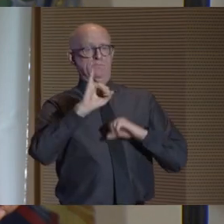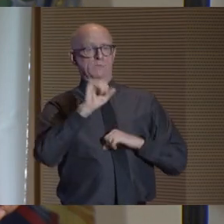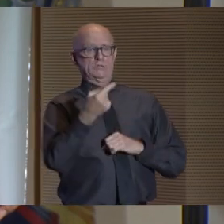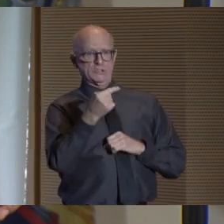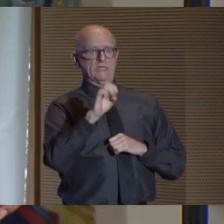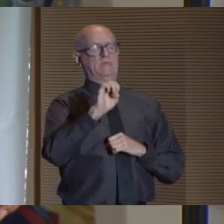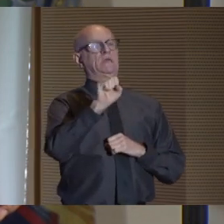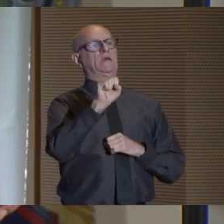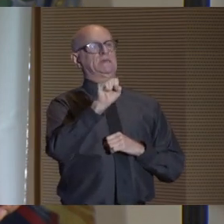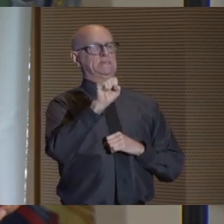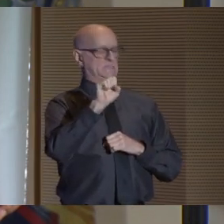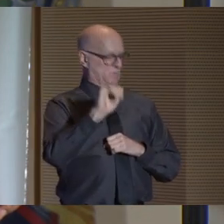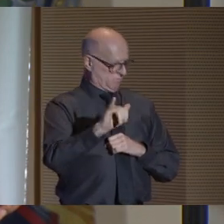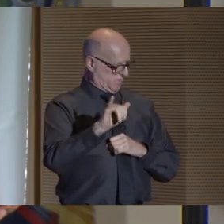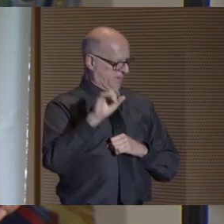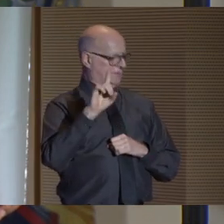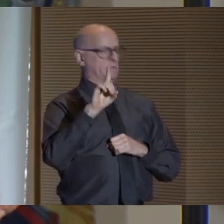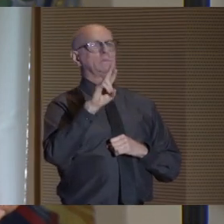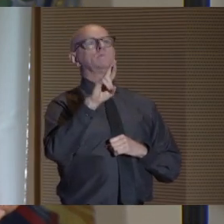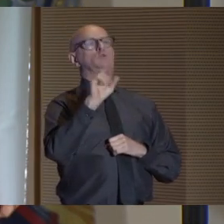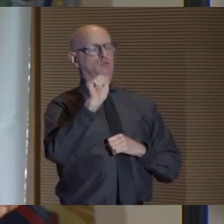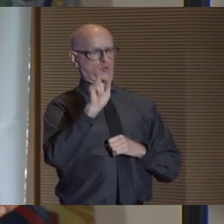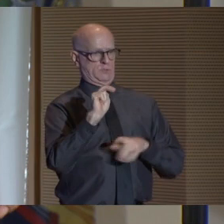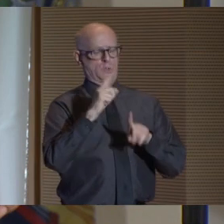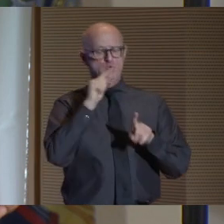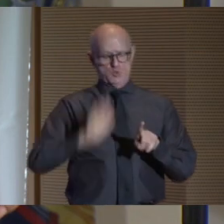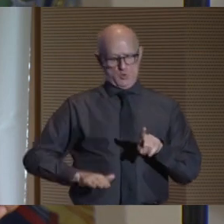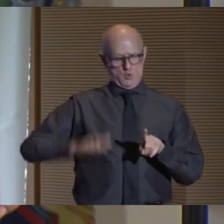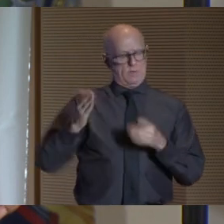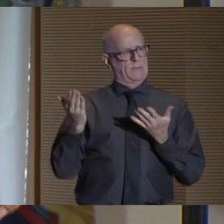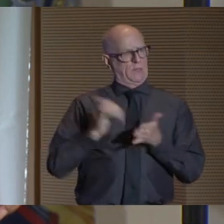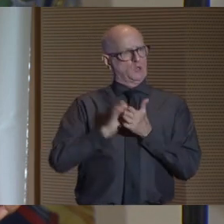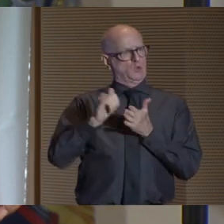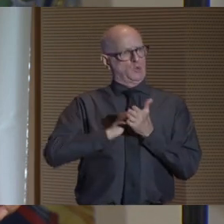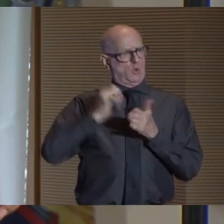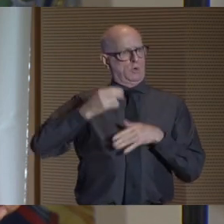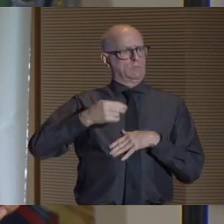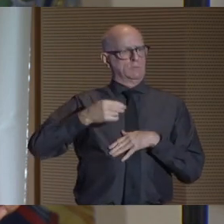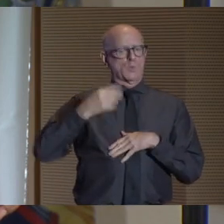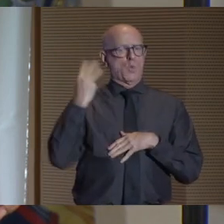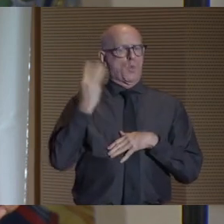Gesy was raised here in Manhattan, uptown in Washington Heights,